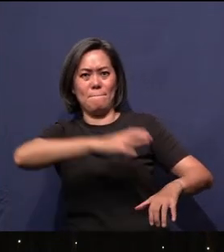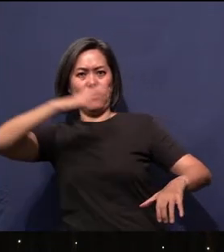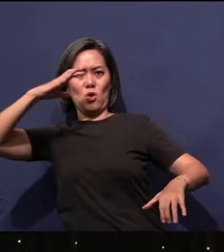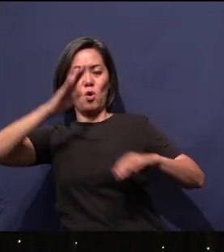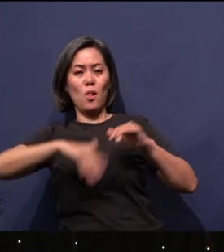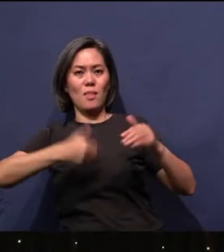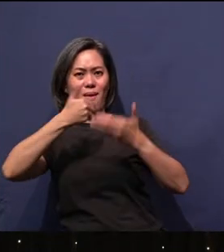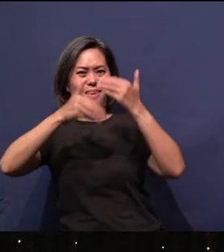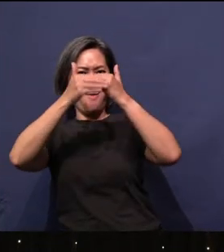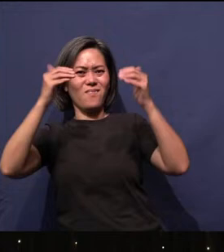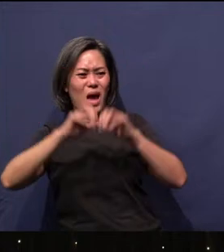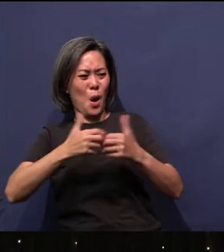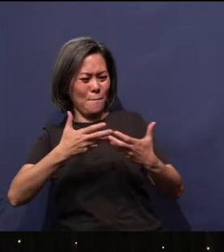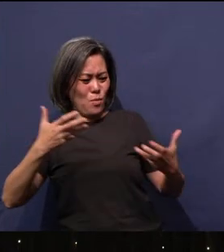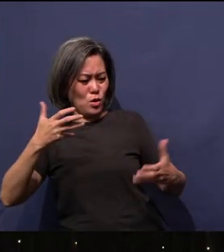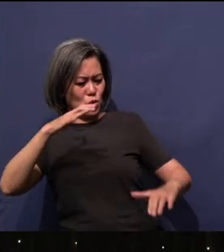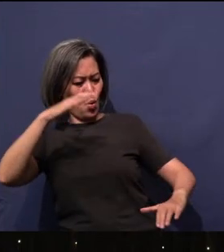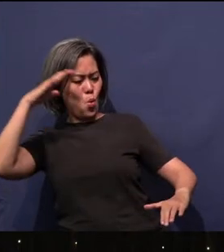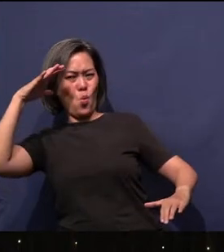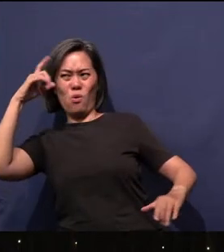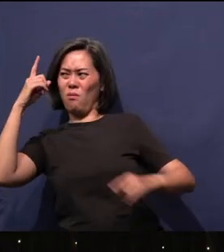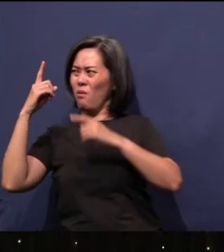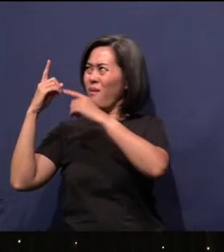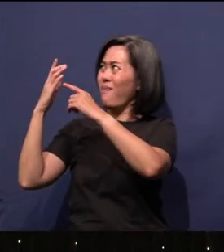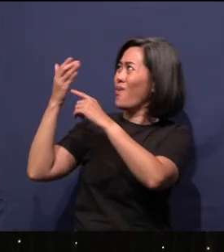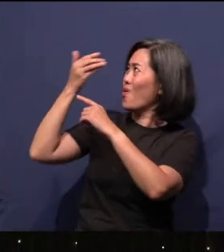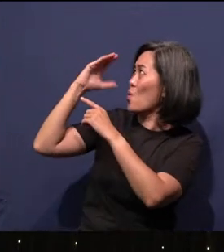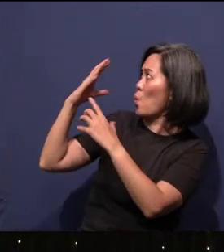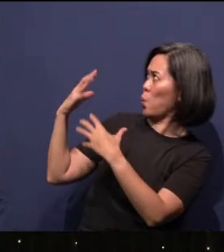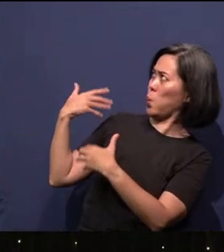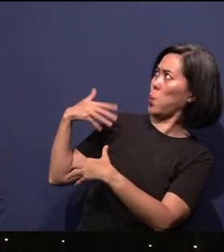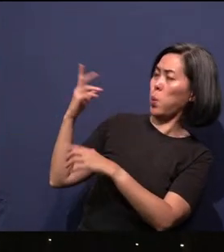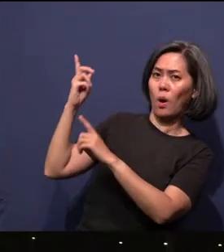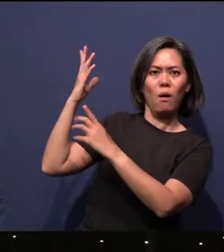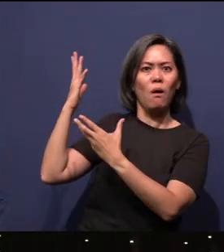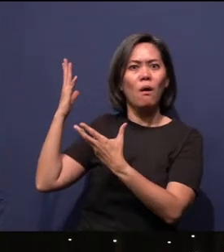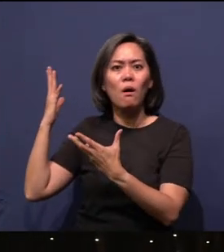How much higher is the kind of God is there? This is our God.